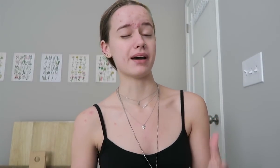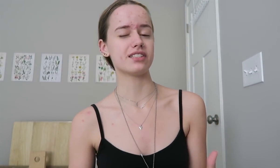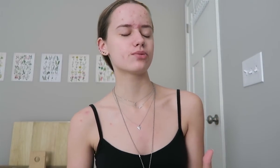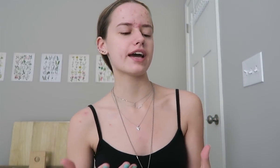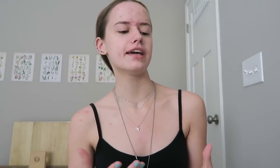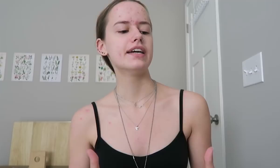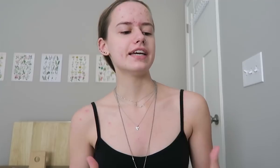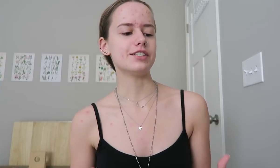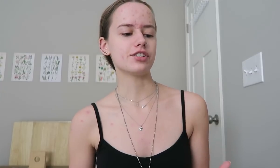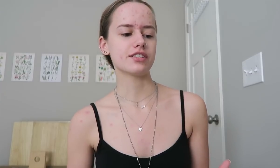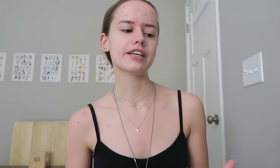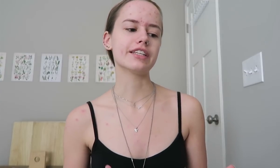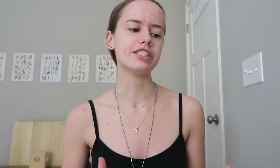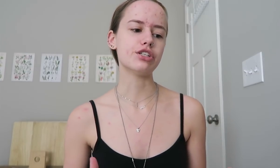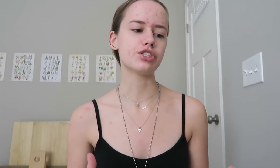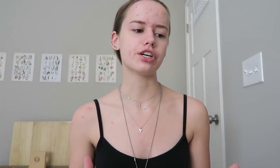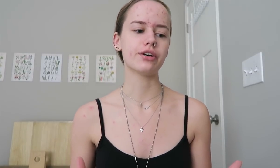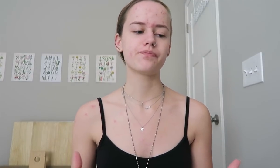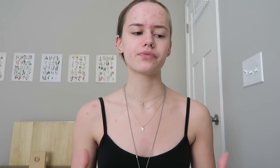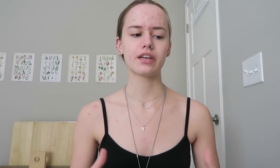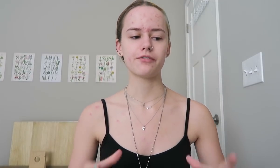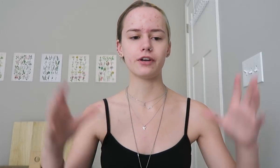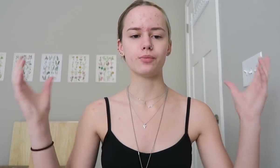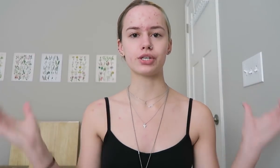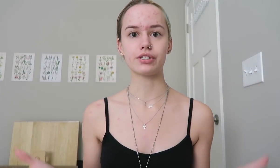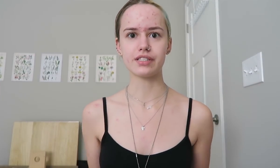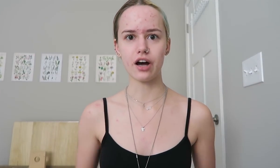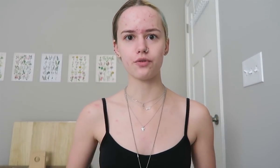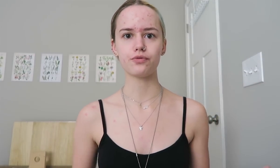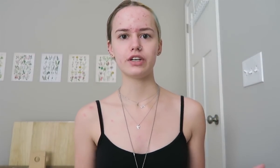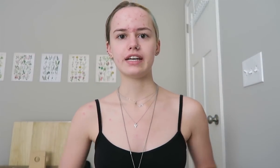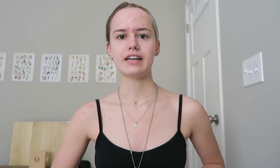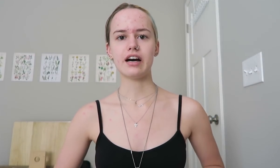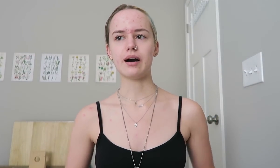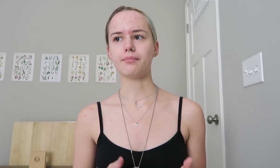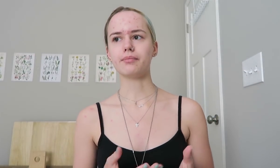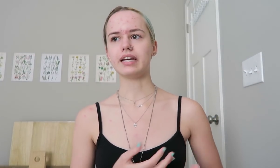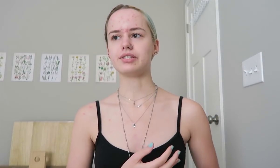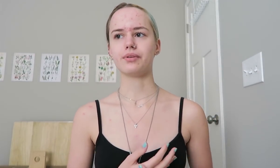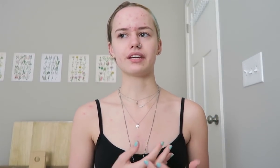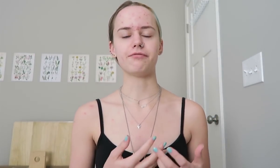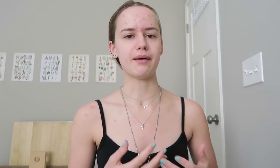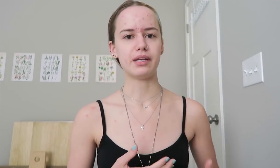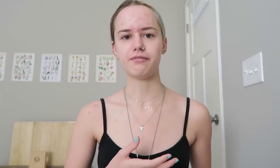is just like, the teacher films herself, um like